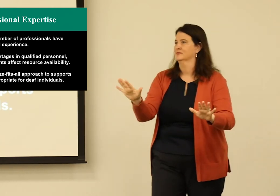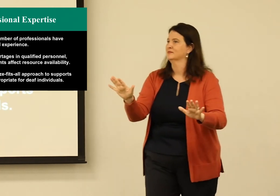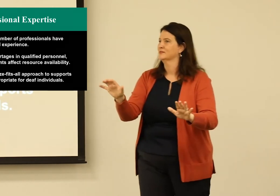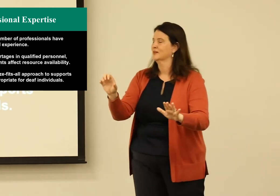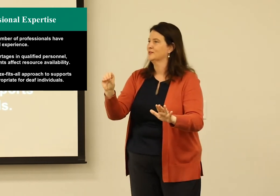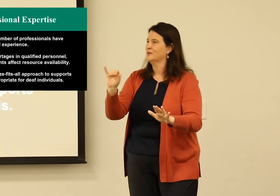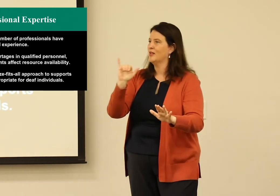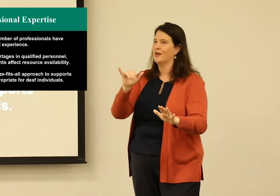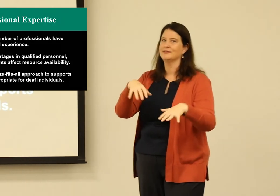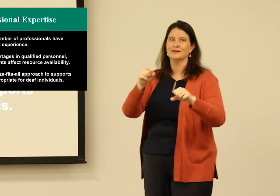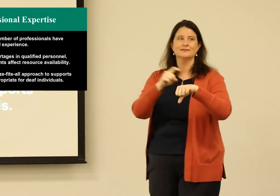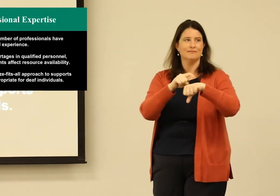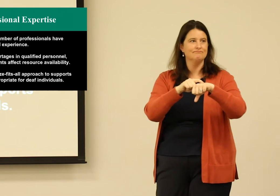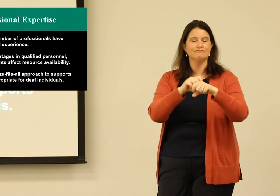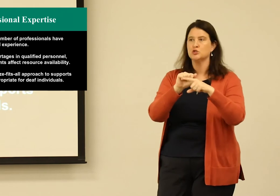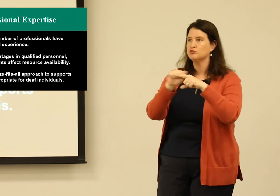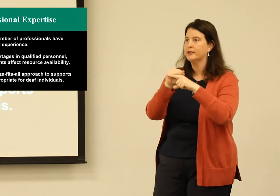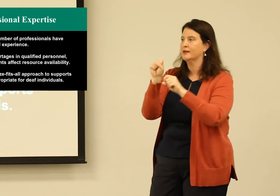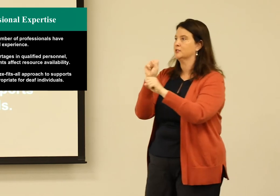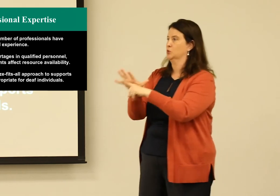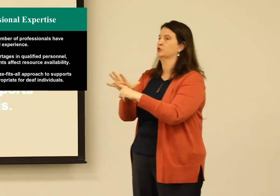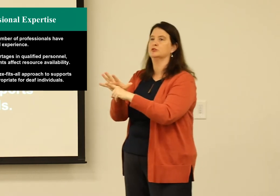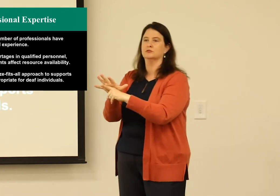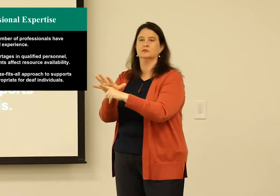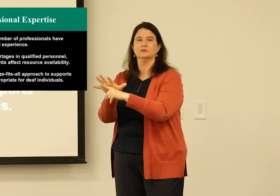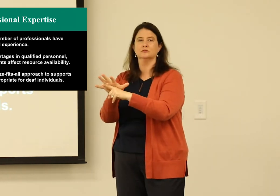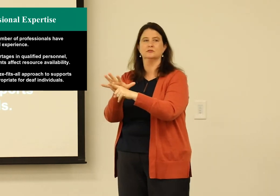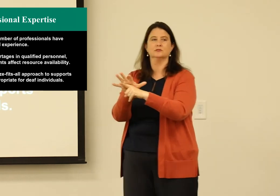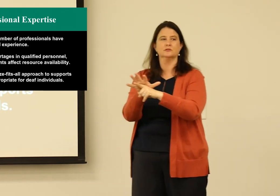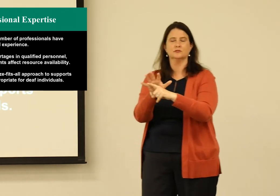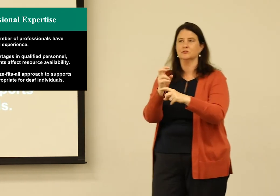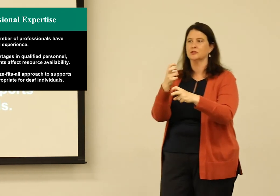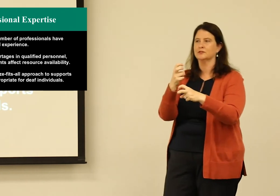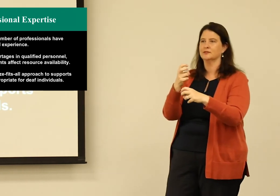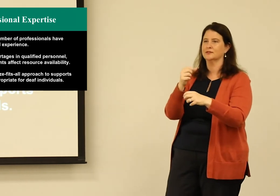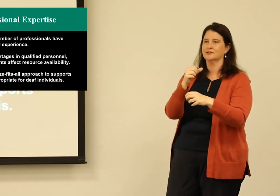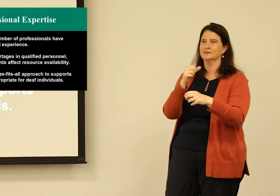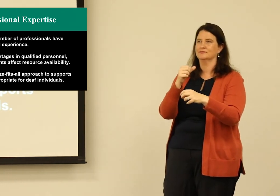Needs to understand that for implications for assessment, for testing, for a number of things. So training and exposure